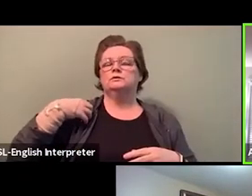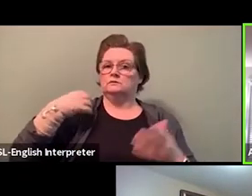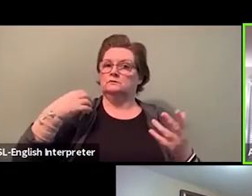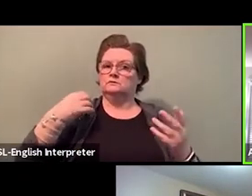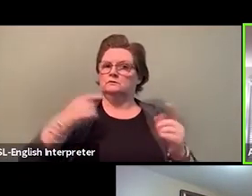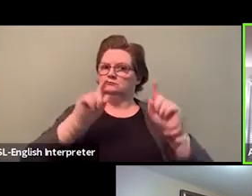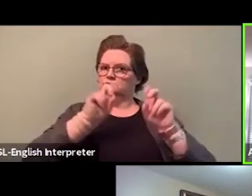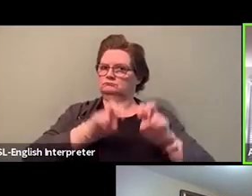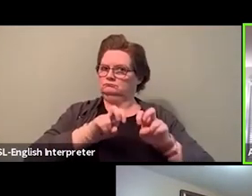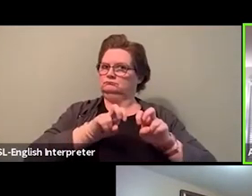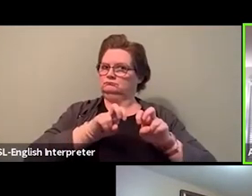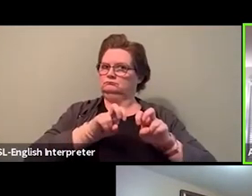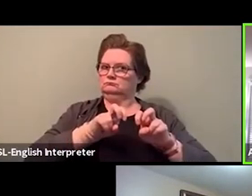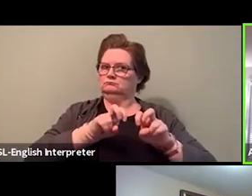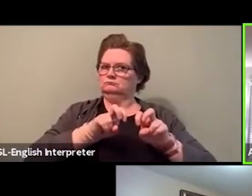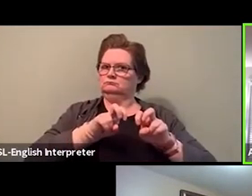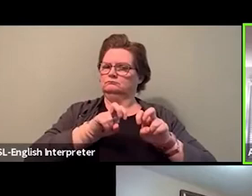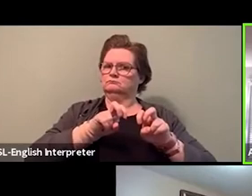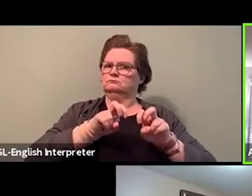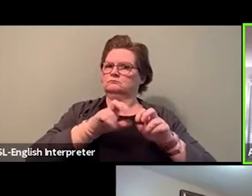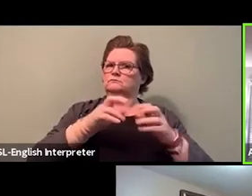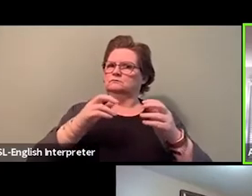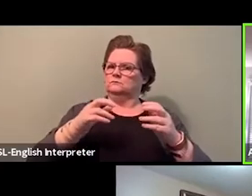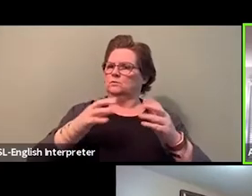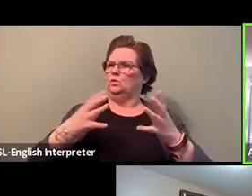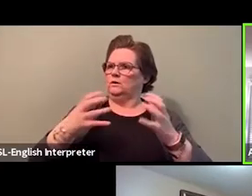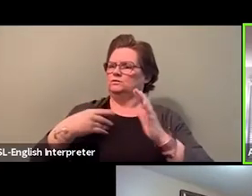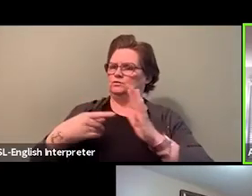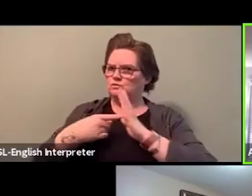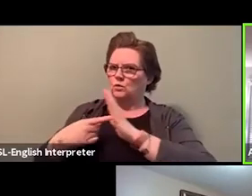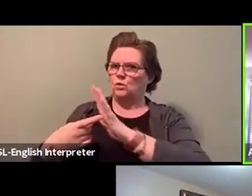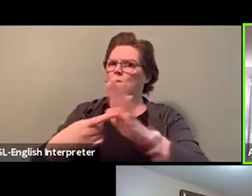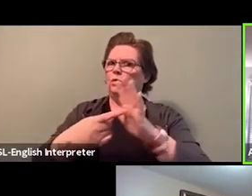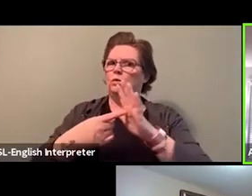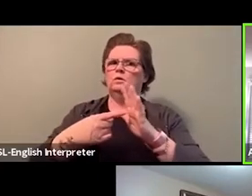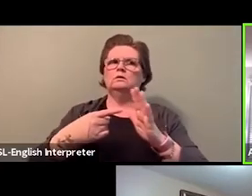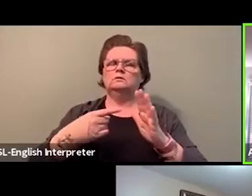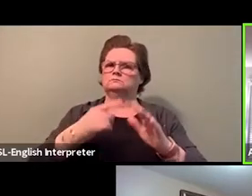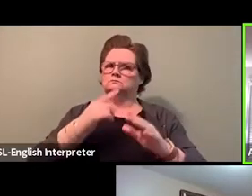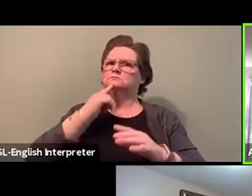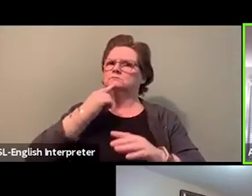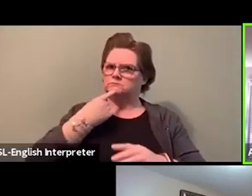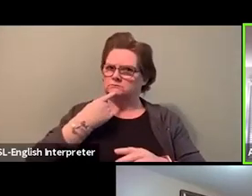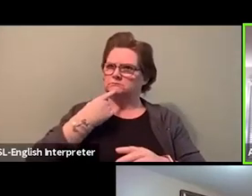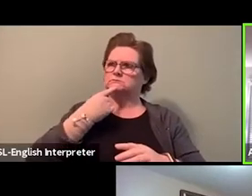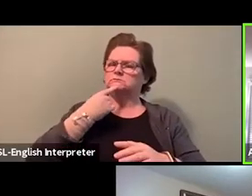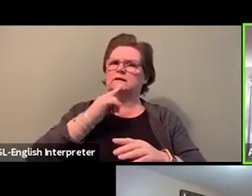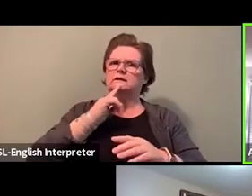of this committee and to show our commitment towards anti-oppression, anti-racism.